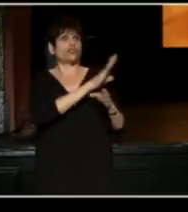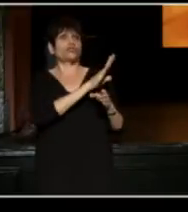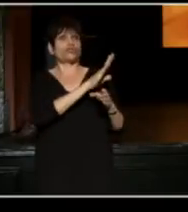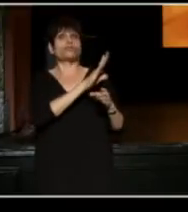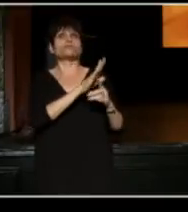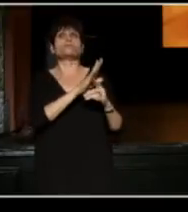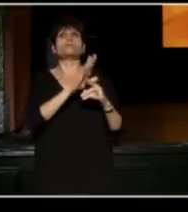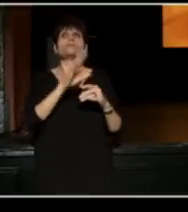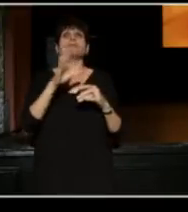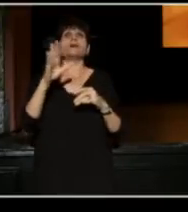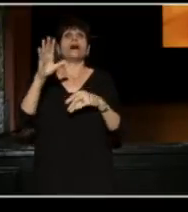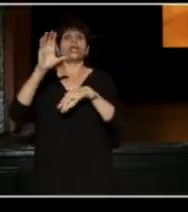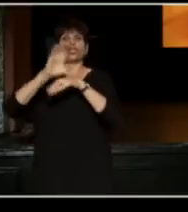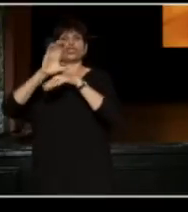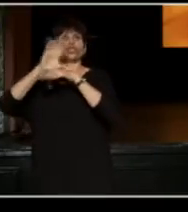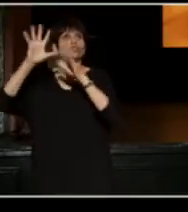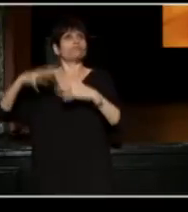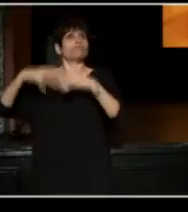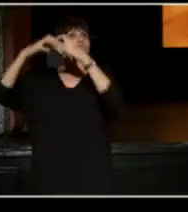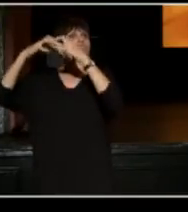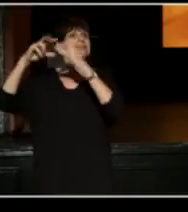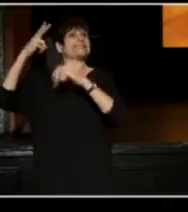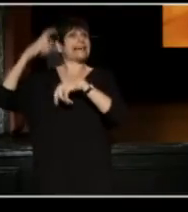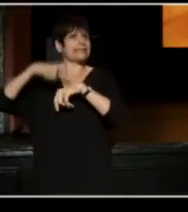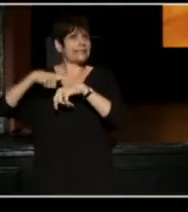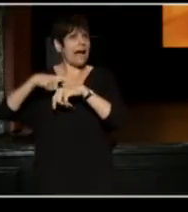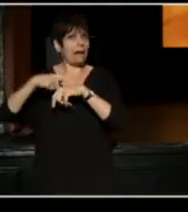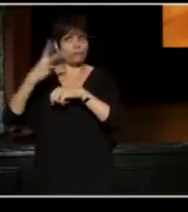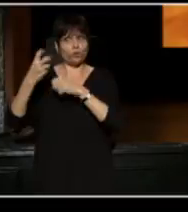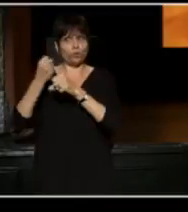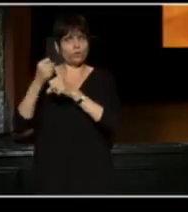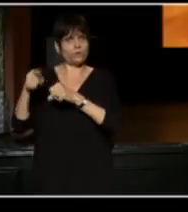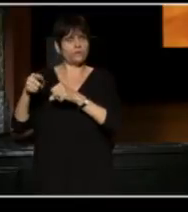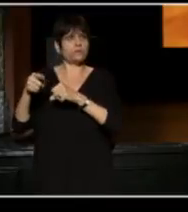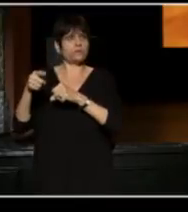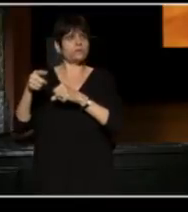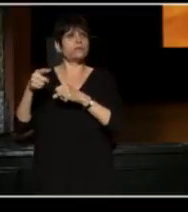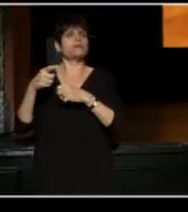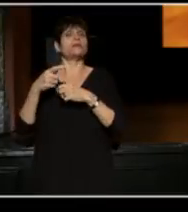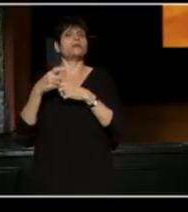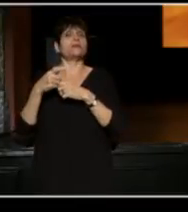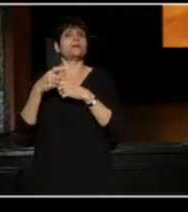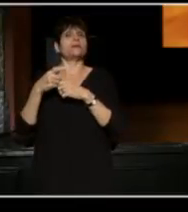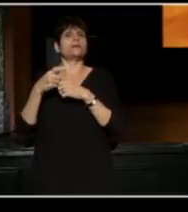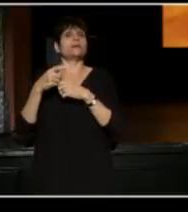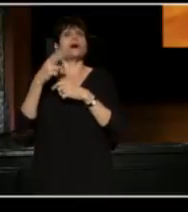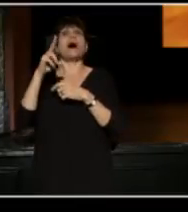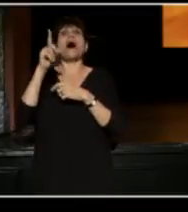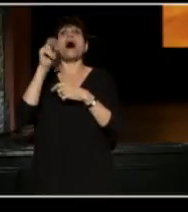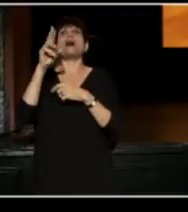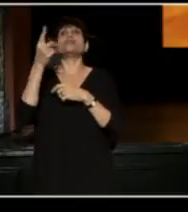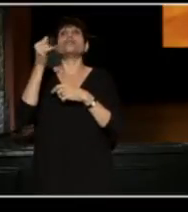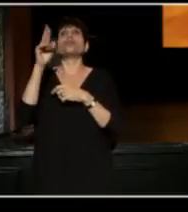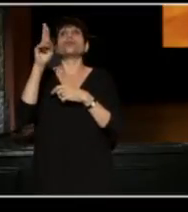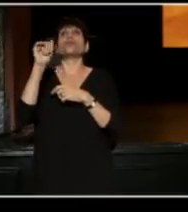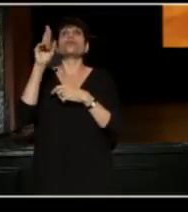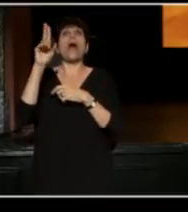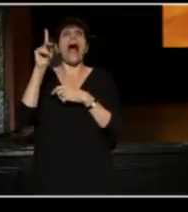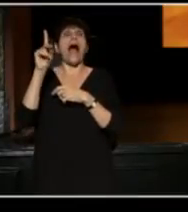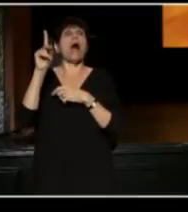for the second time in two years that was one of the most northern termini of the Underground Railroad, a place called Station Hope.